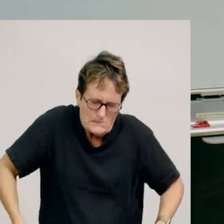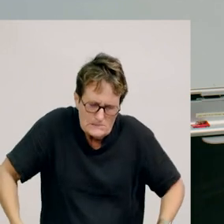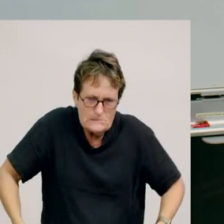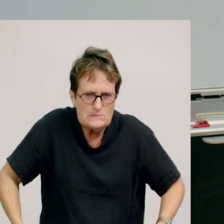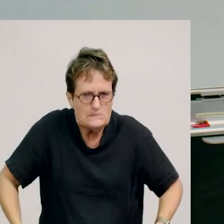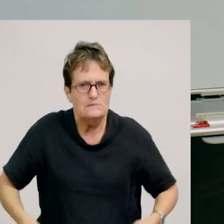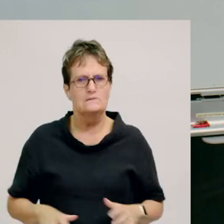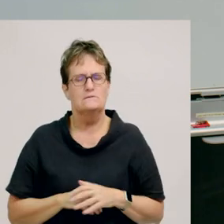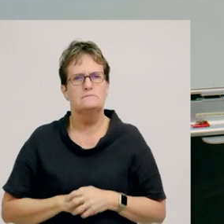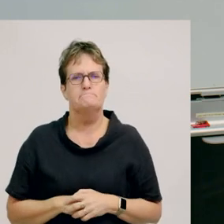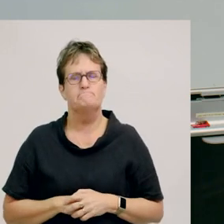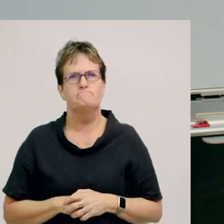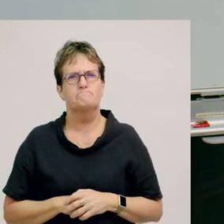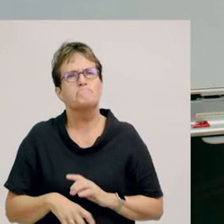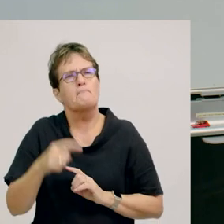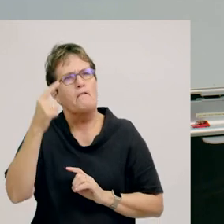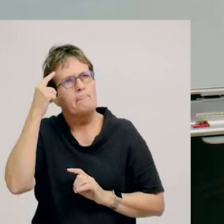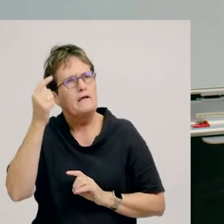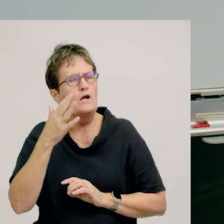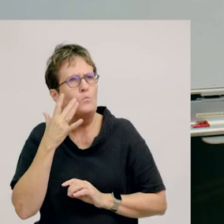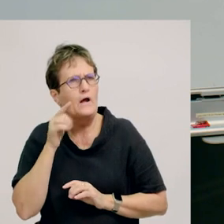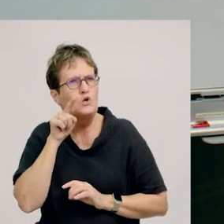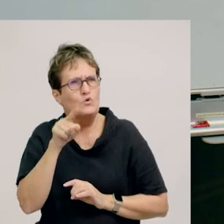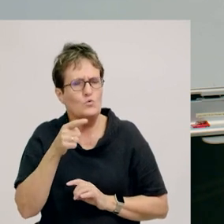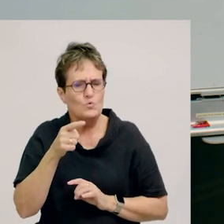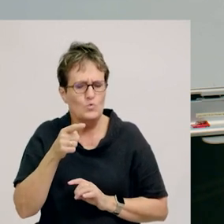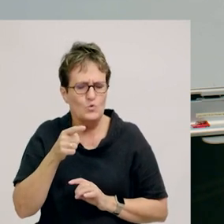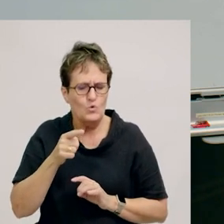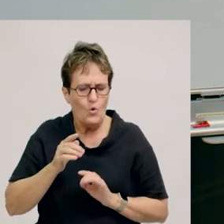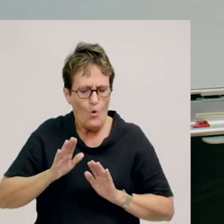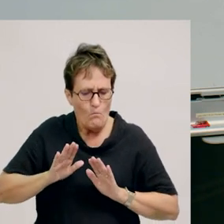Think about a time when you’ve pushed or pulled, just a little bit.